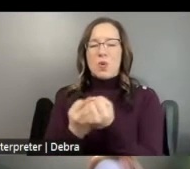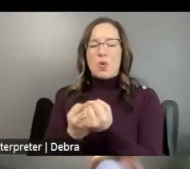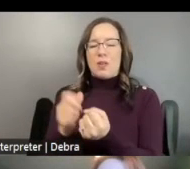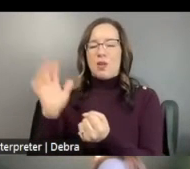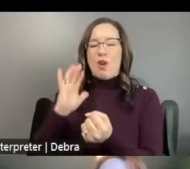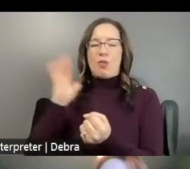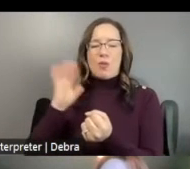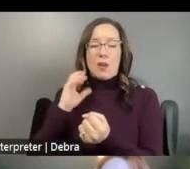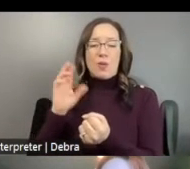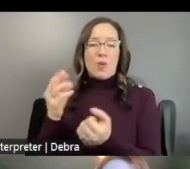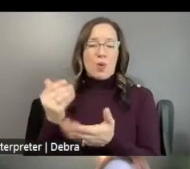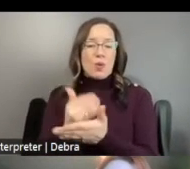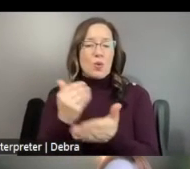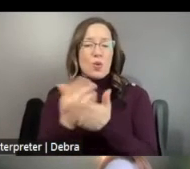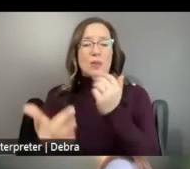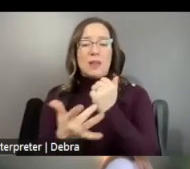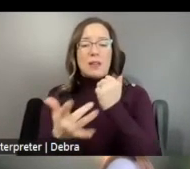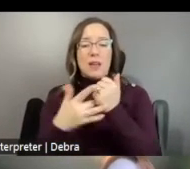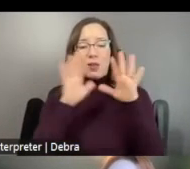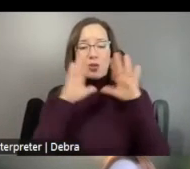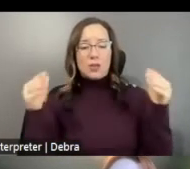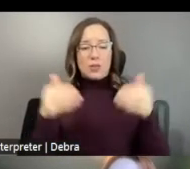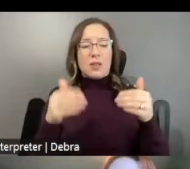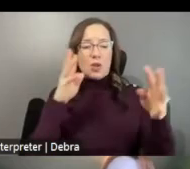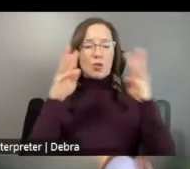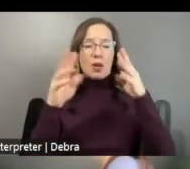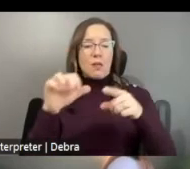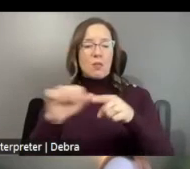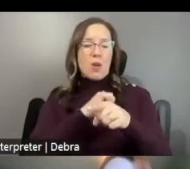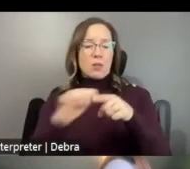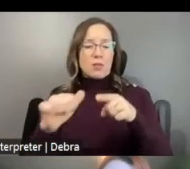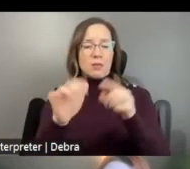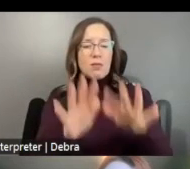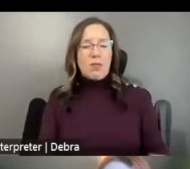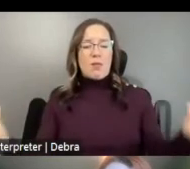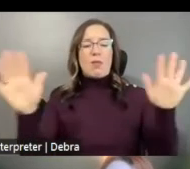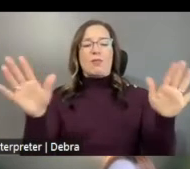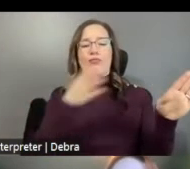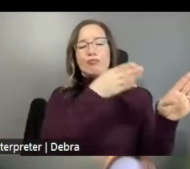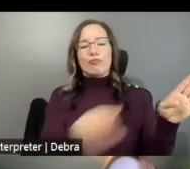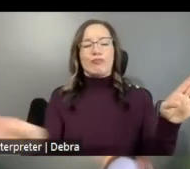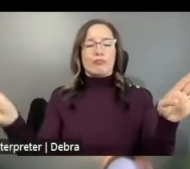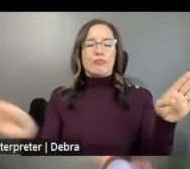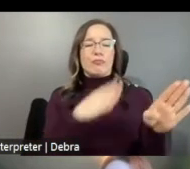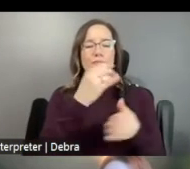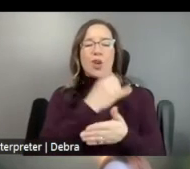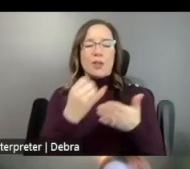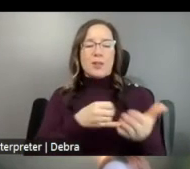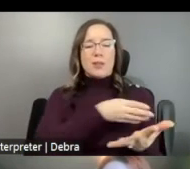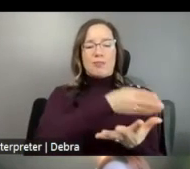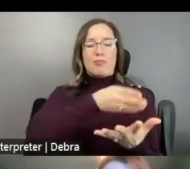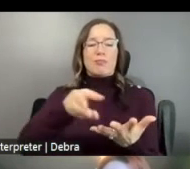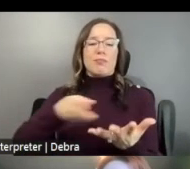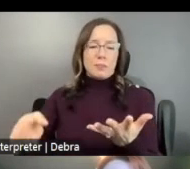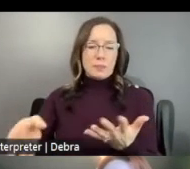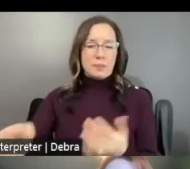NEW TECHNOLOGY CENTERED CREATIVE PRACTICES ACROSS ALL OF OUR ARTISTIC DISCIPLINES AND FORMS AS WELL